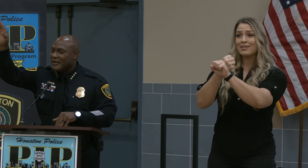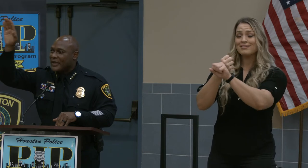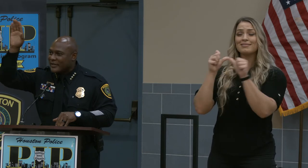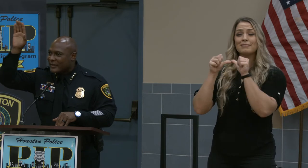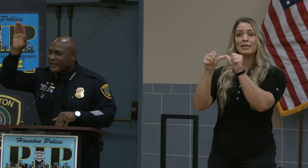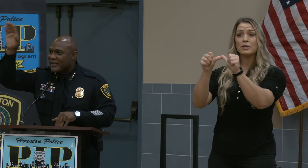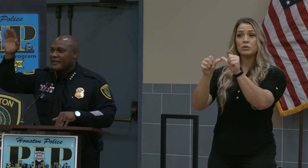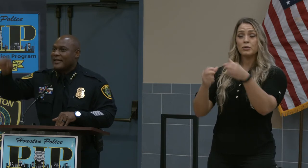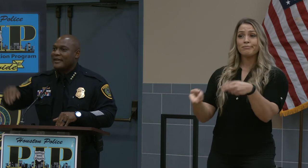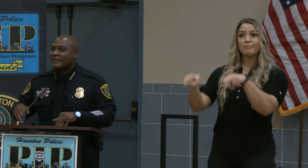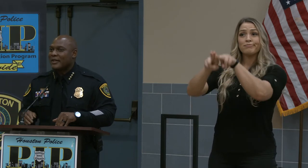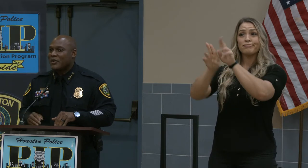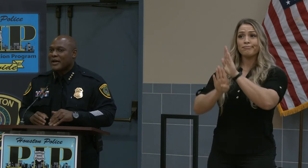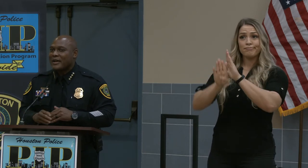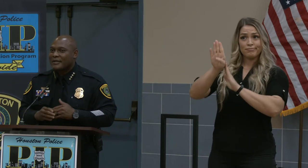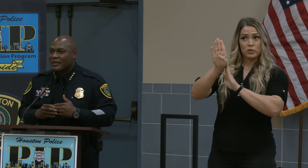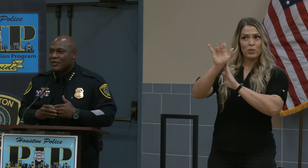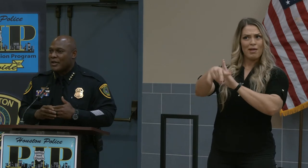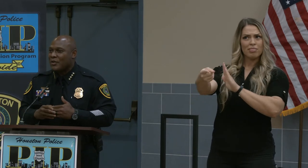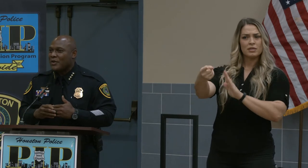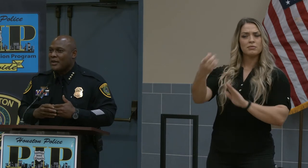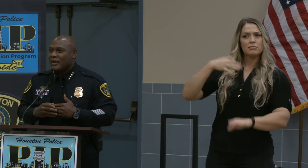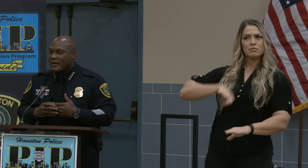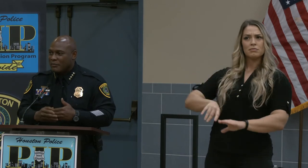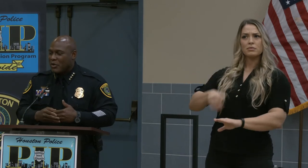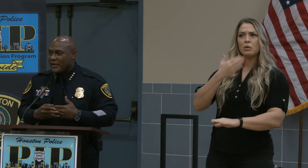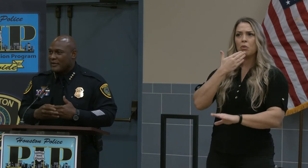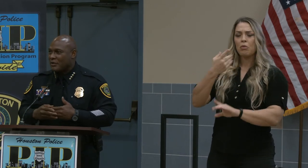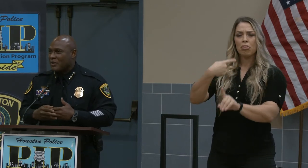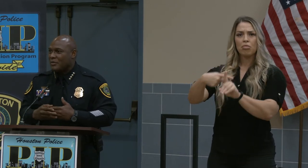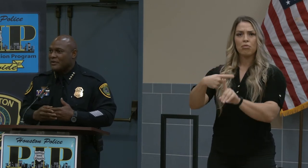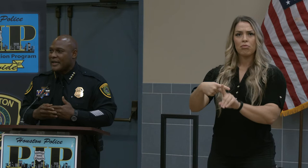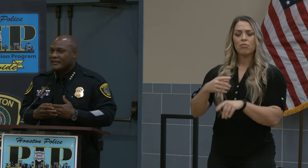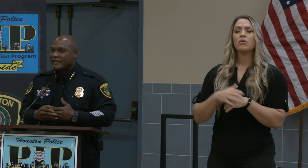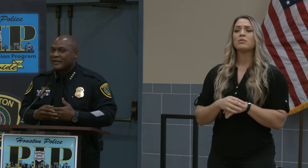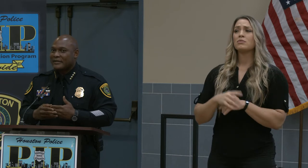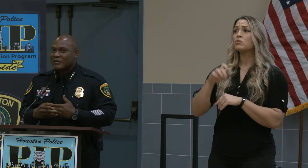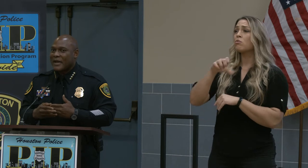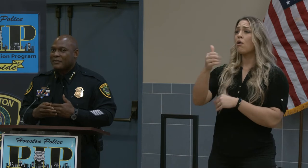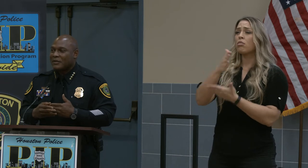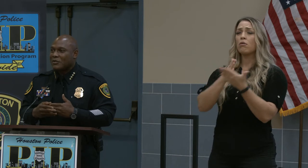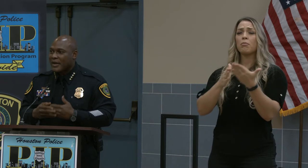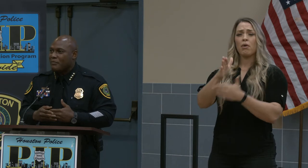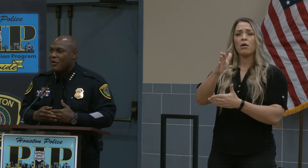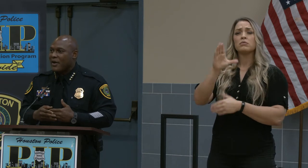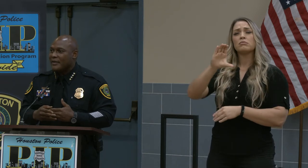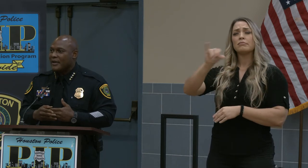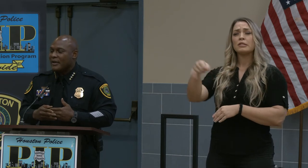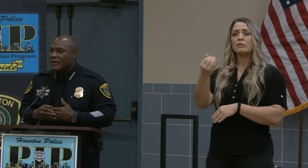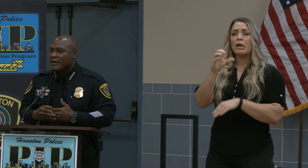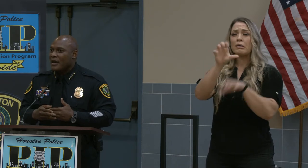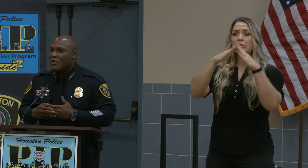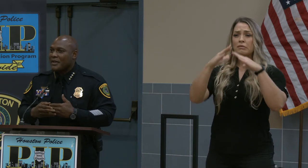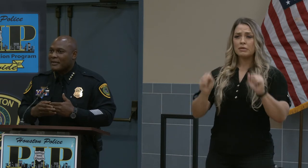that's a good thing. Other parts of the criminal justice system have to do their part and I want to